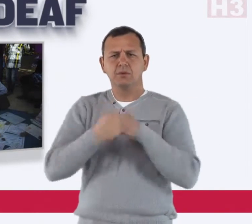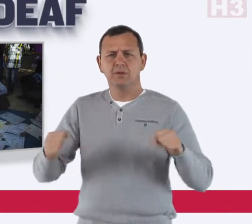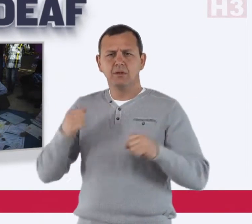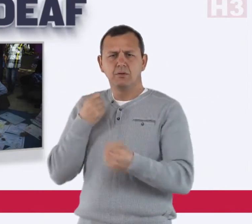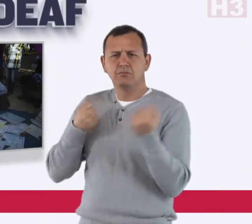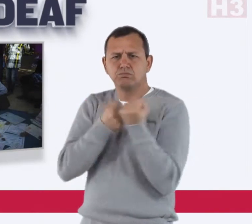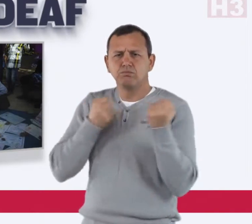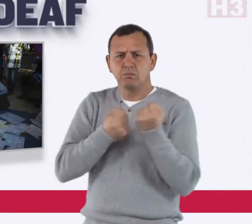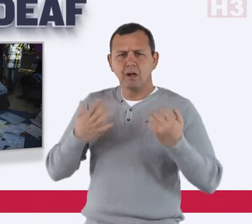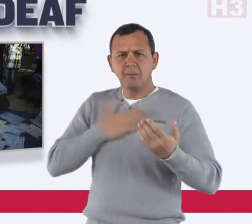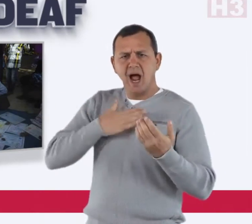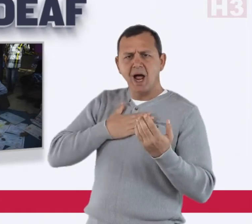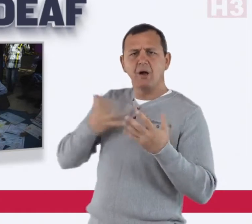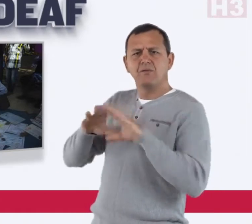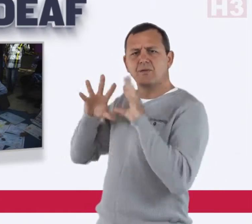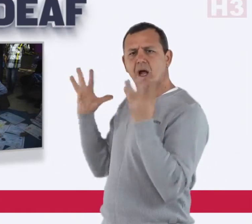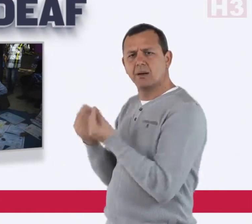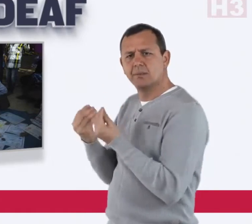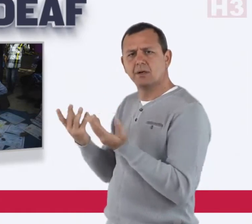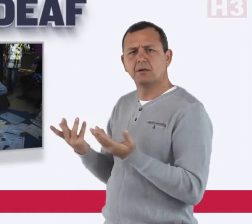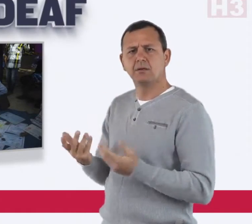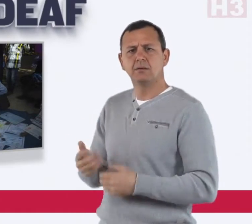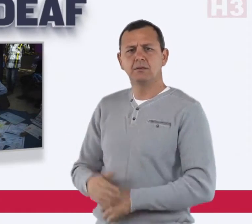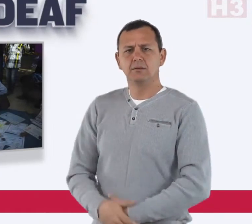barely take care of his family.